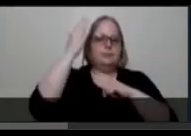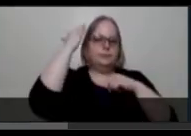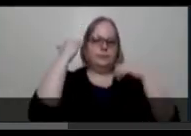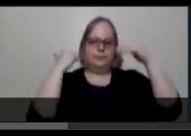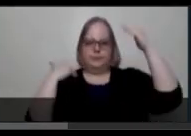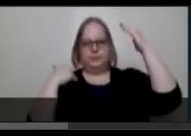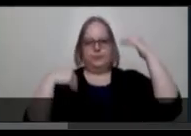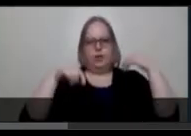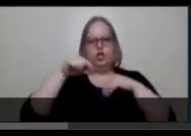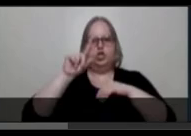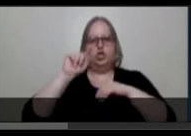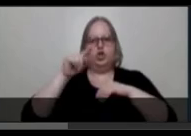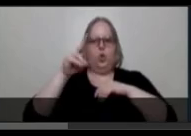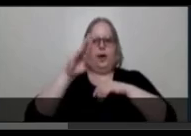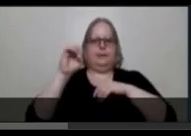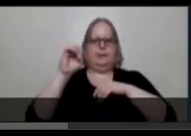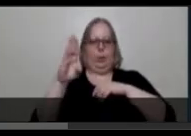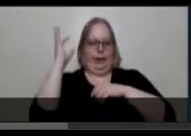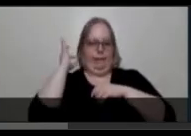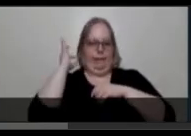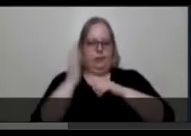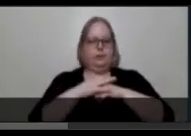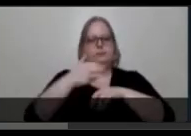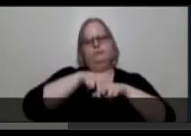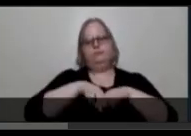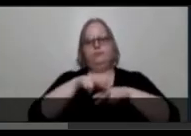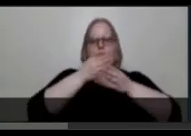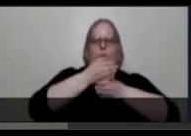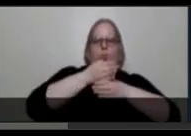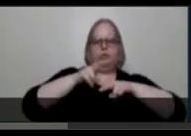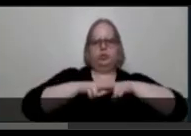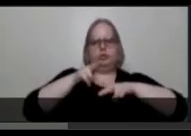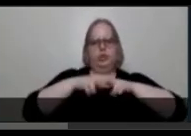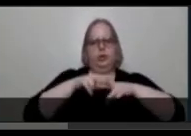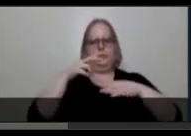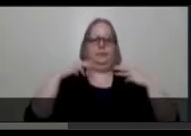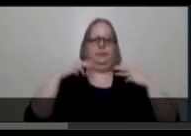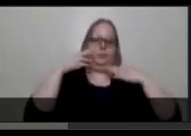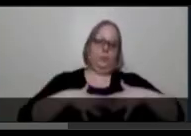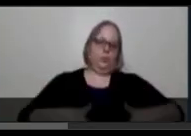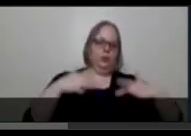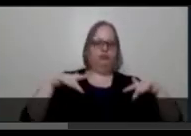in a wooden chair, wearing a shiny gold dress, holding a notebook on [their] lap, the other